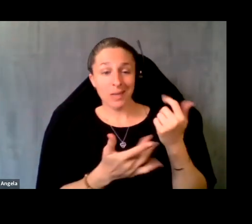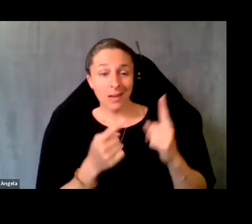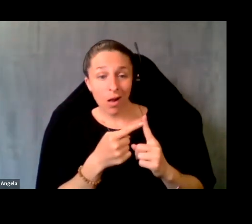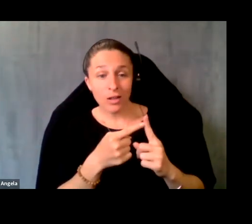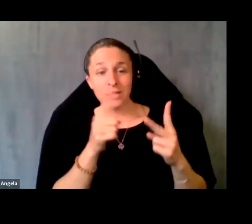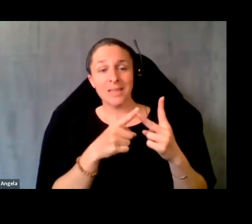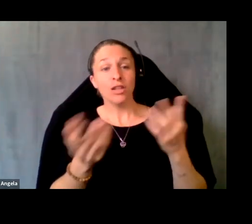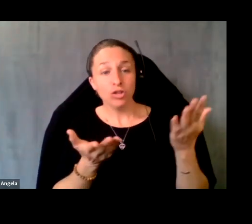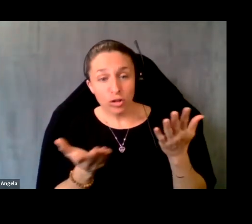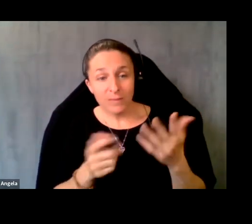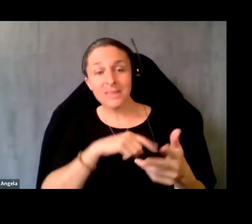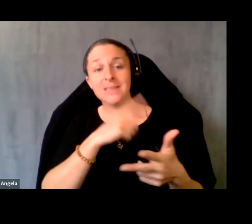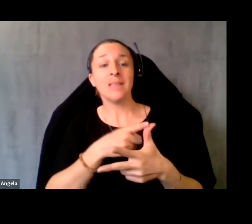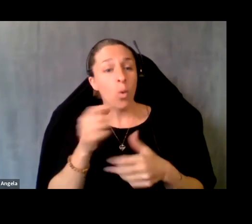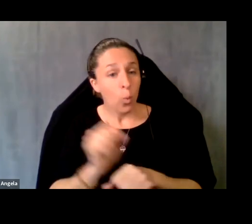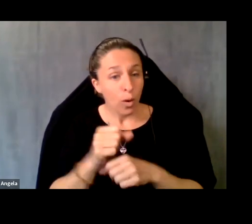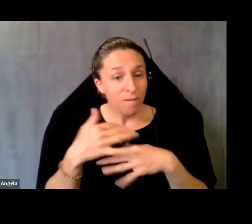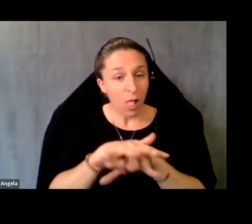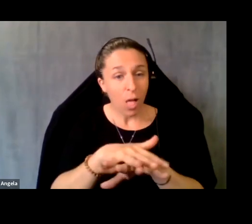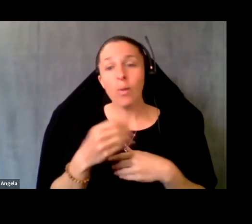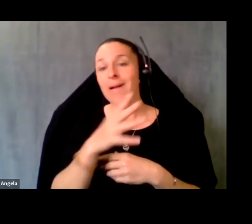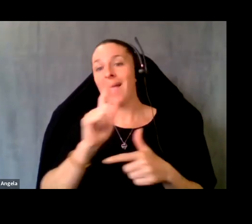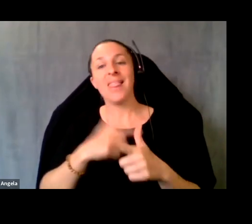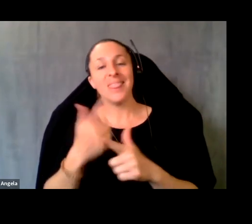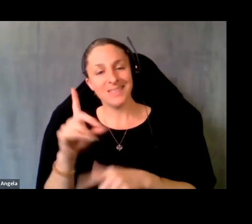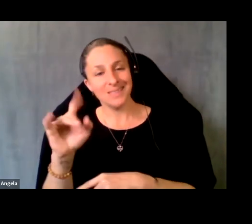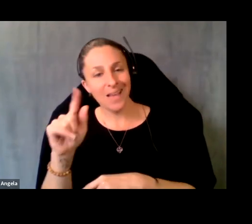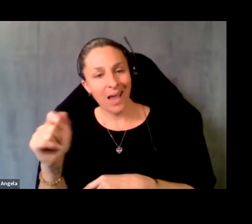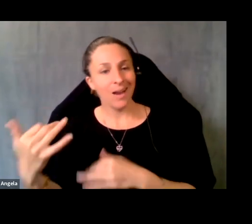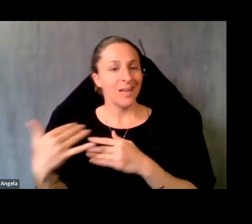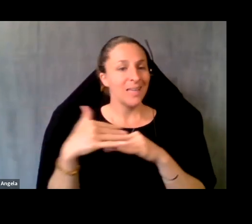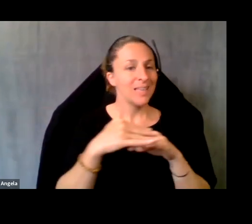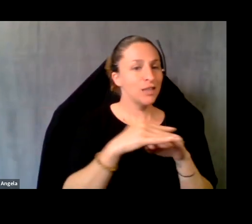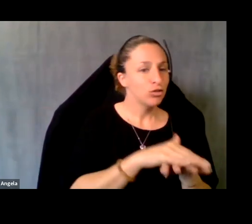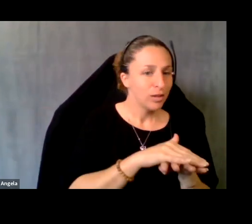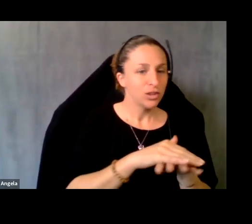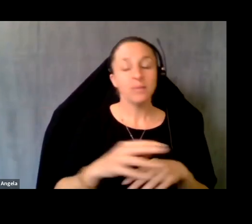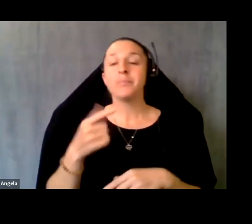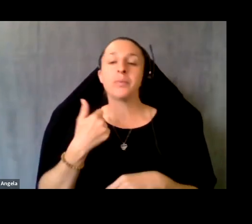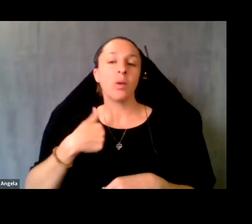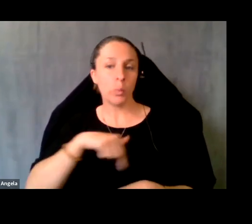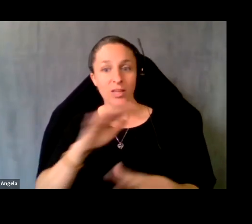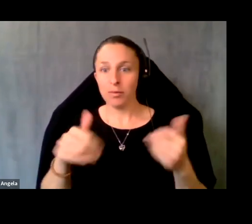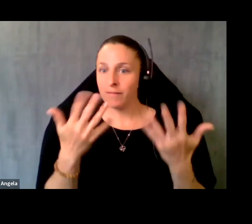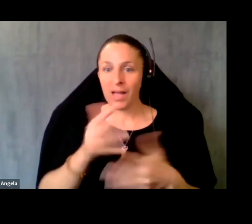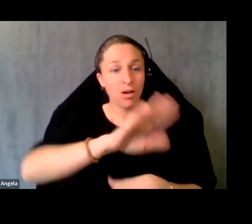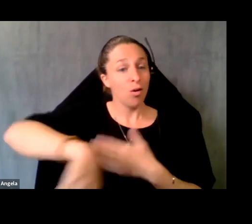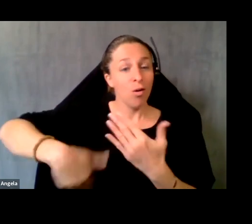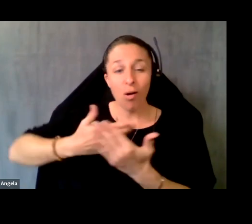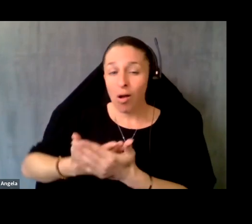the services it's the workflow, and it's the data integration. So we provided all of that that kind